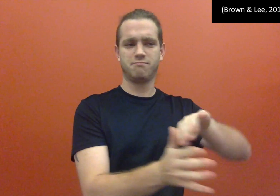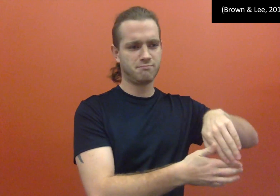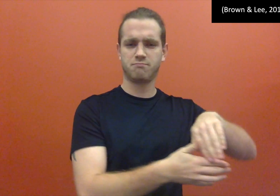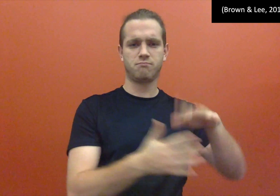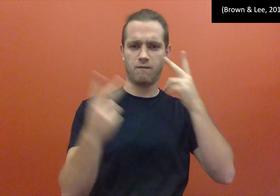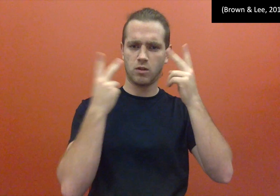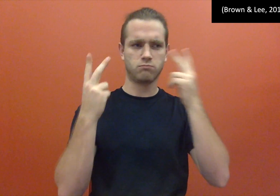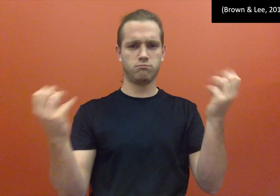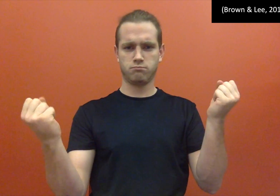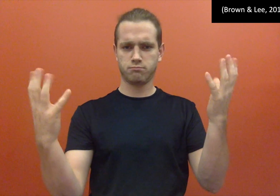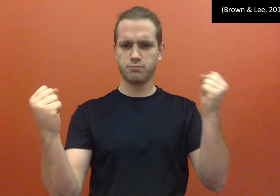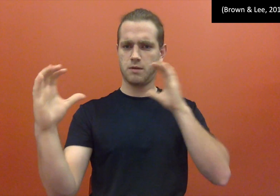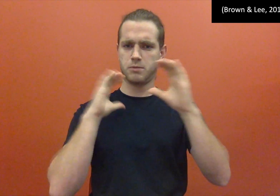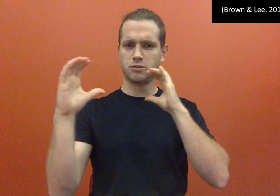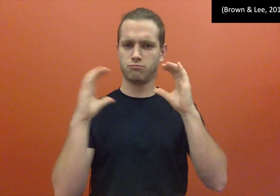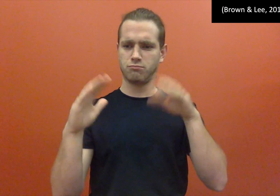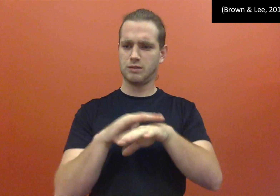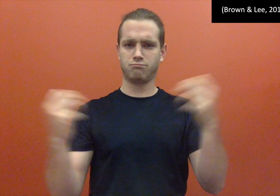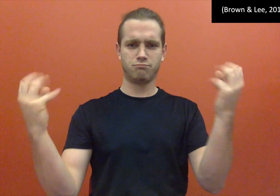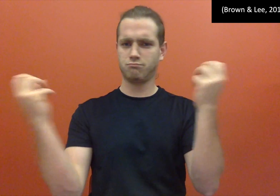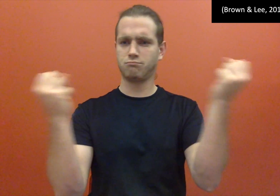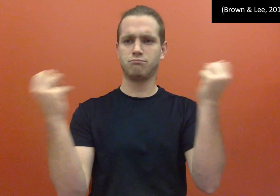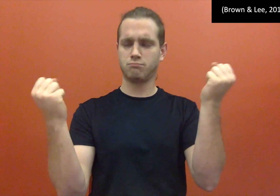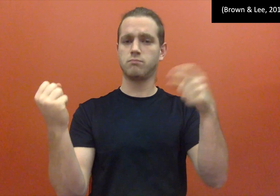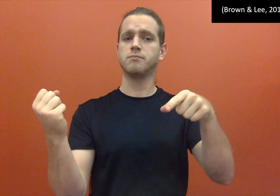Use eyes and arms to express in sign language for the communication accessible.